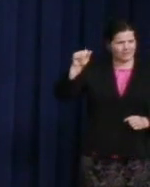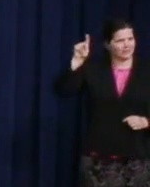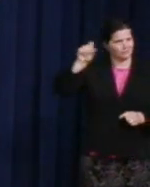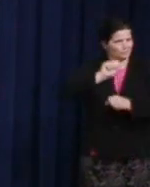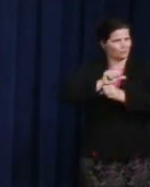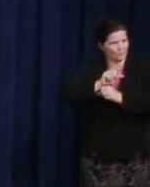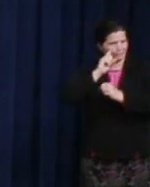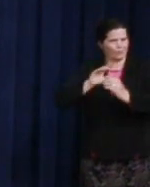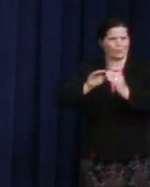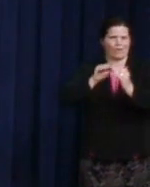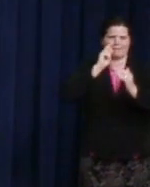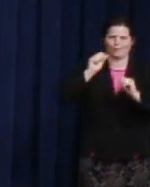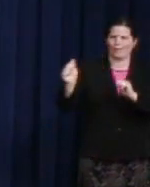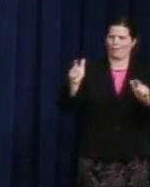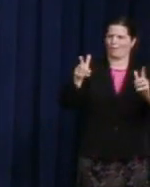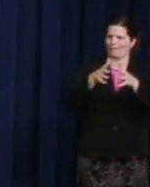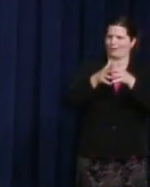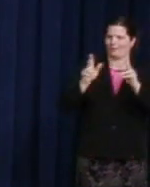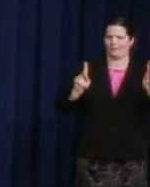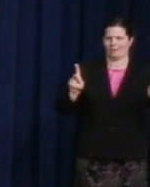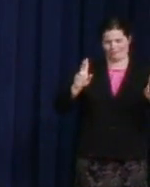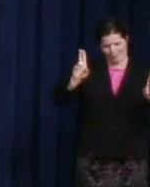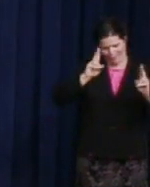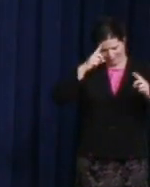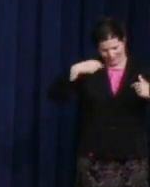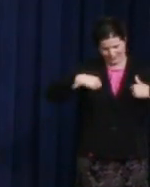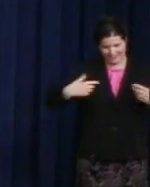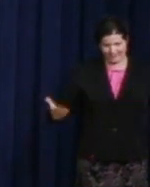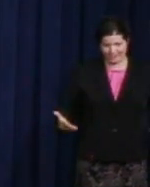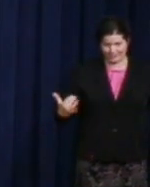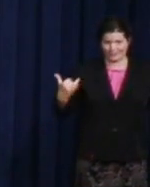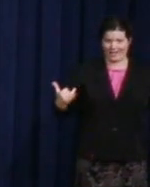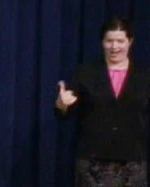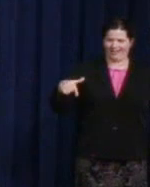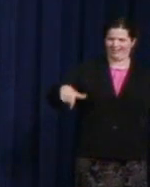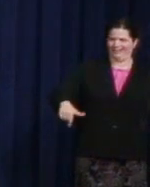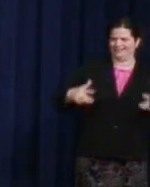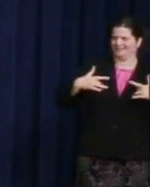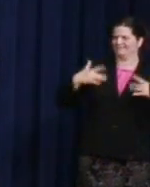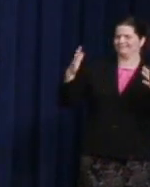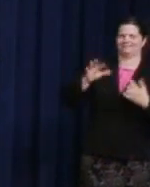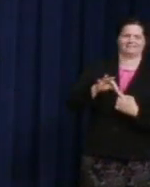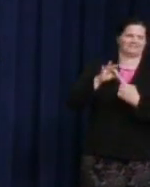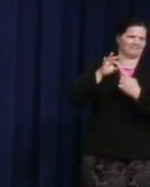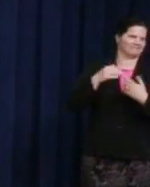for this very special occasion.